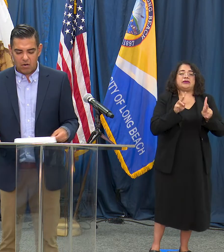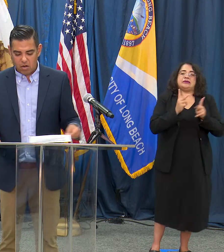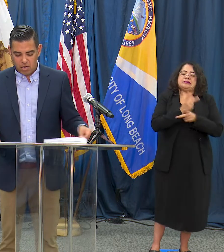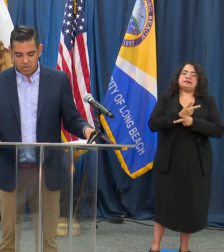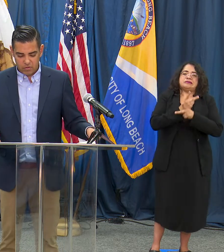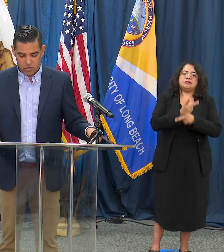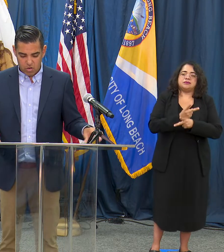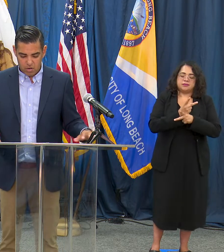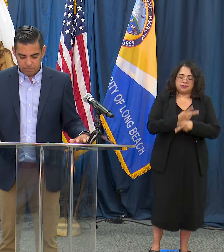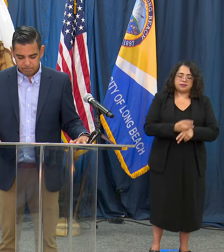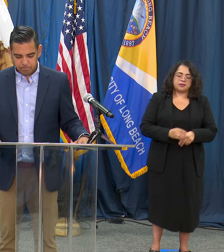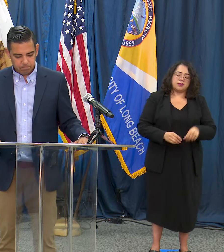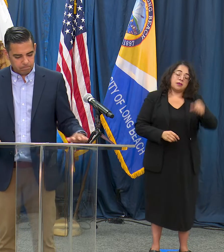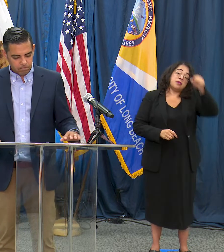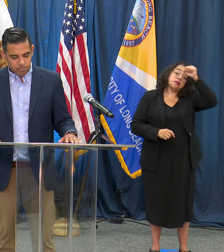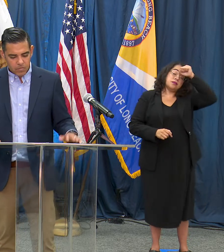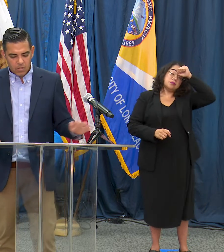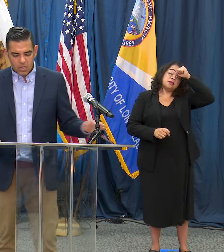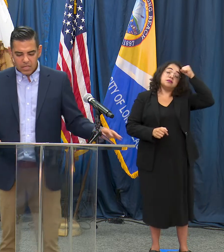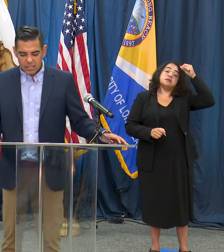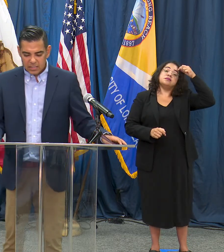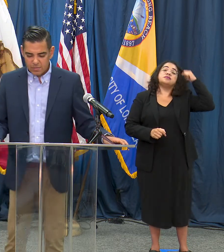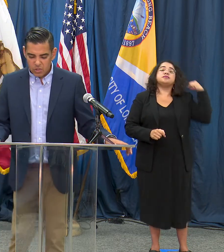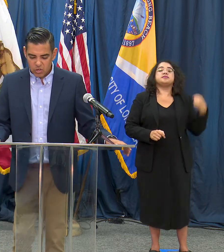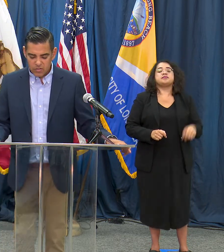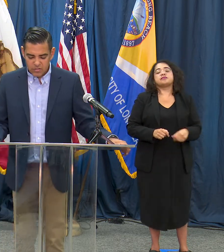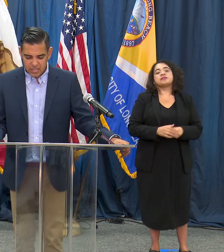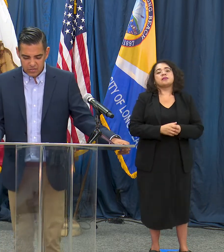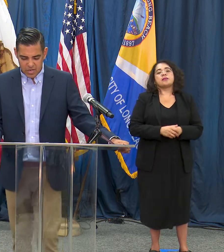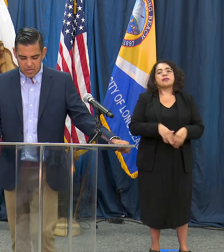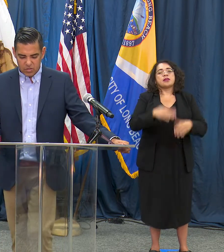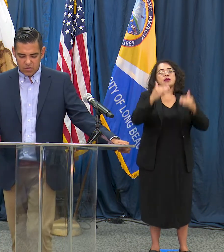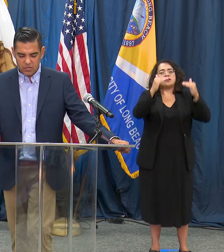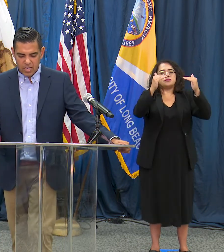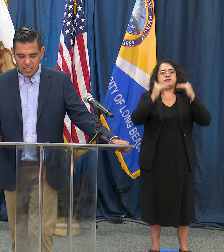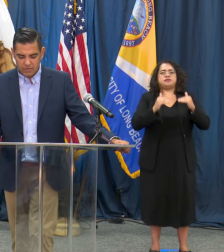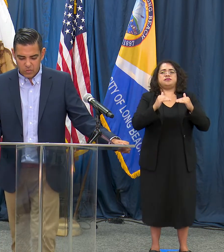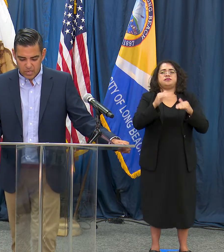on the chart. Let me show you this next image and this kind of gives you an idea